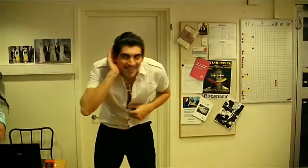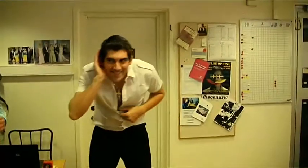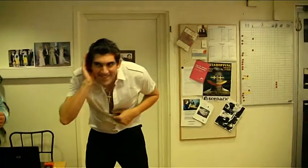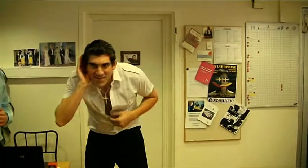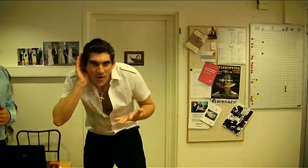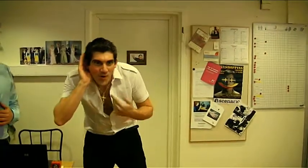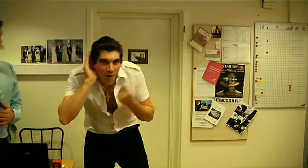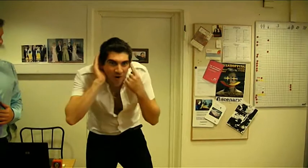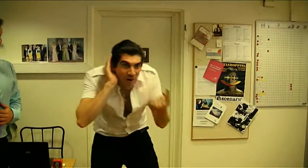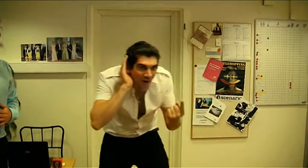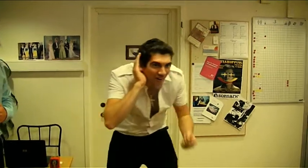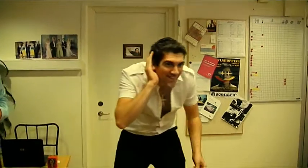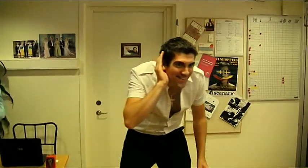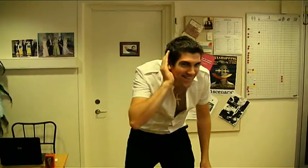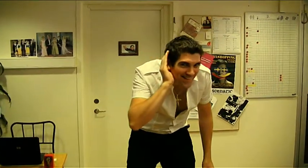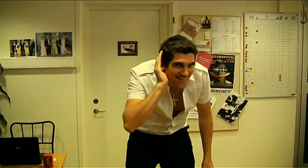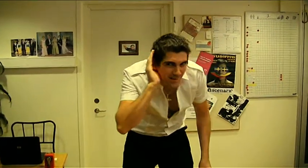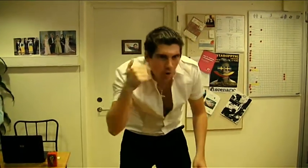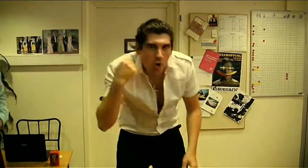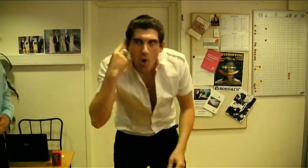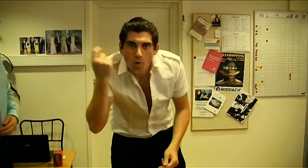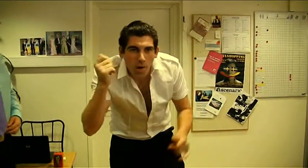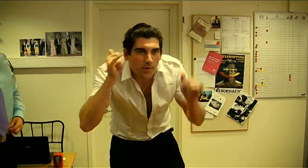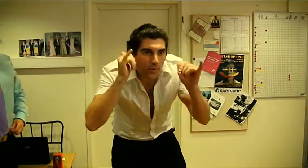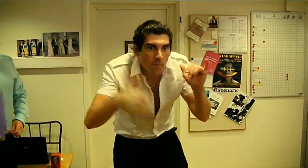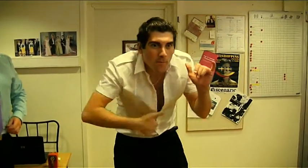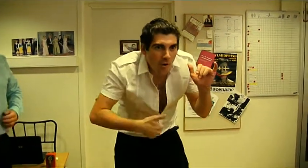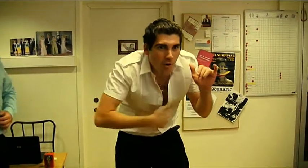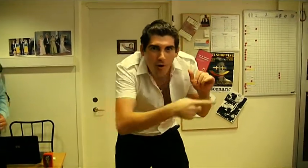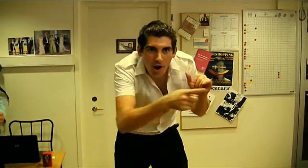What do I hear? I hear rumbling stomaches!